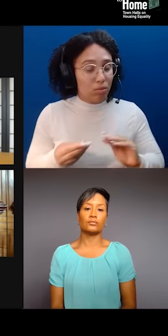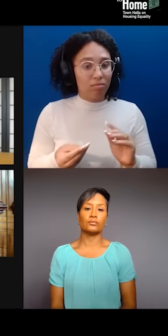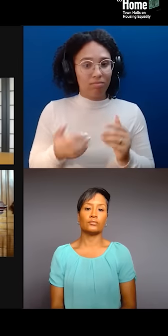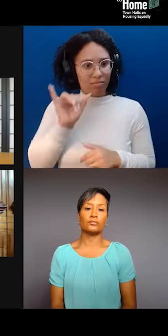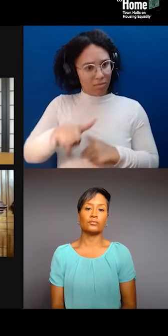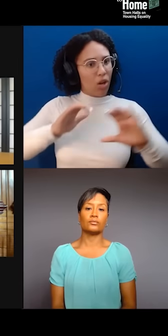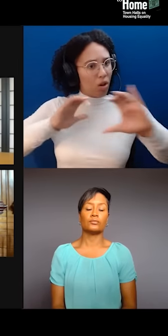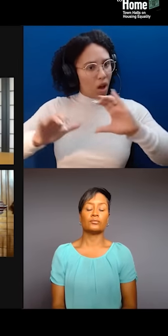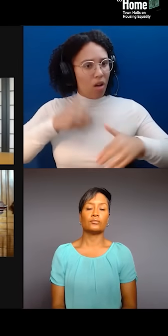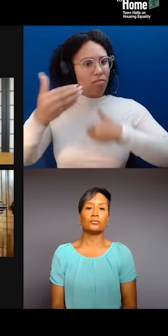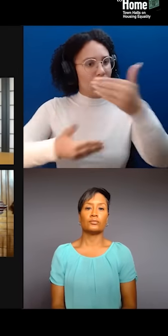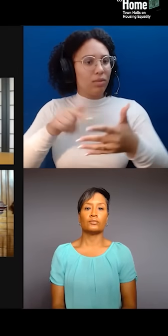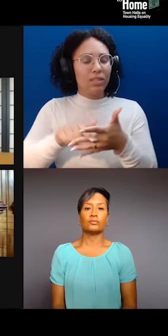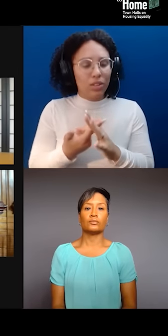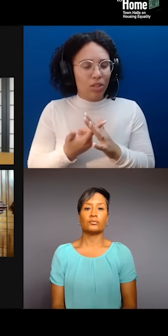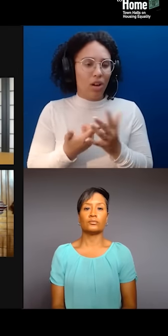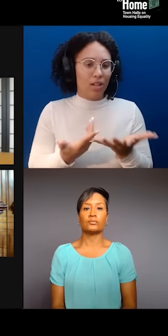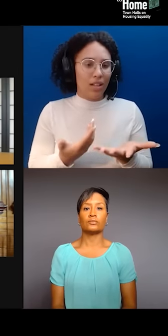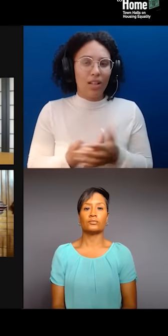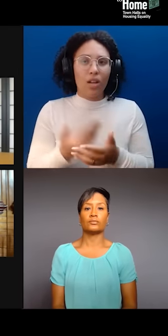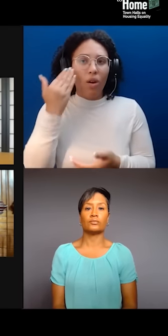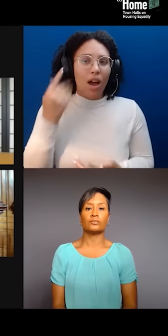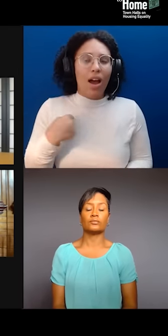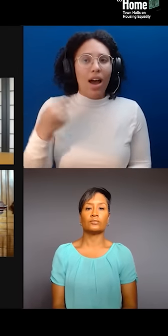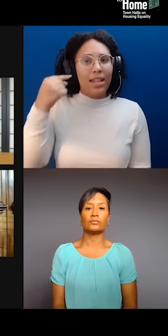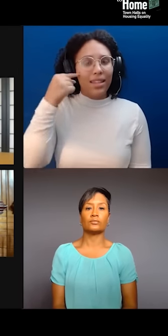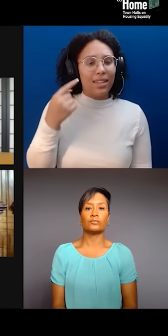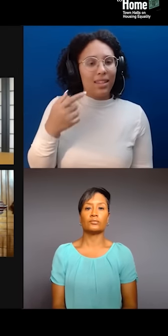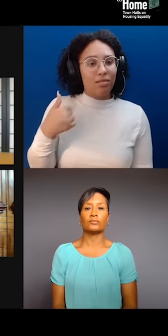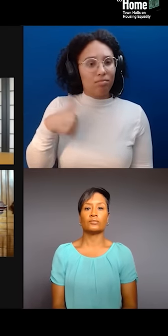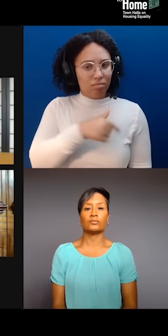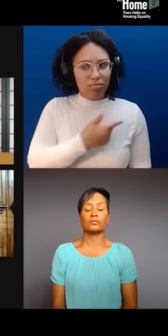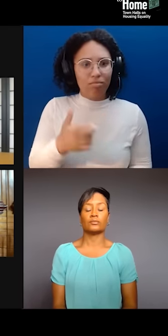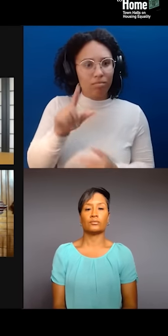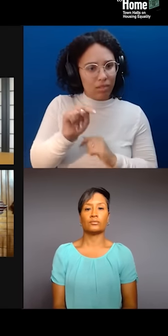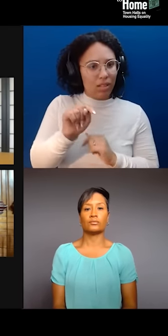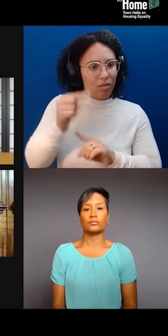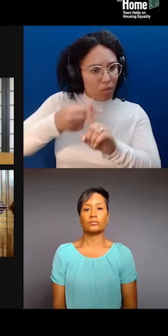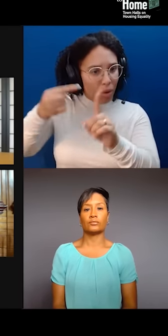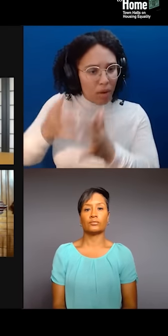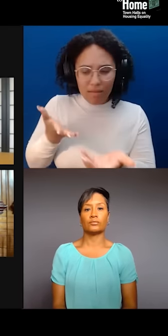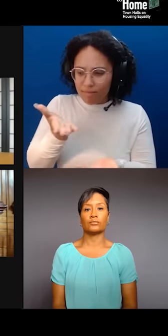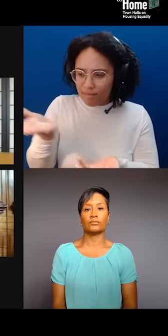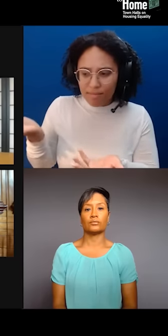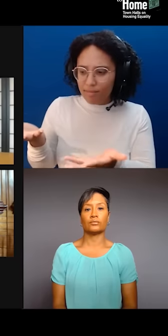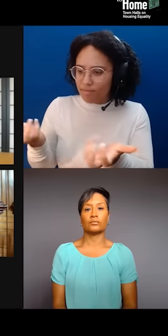I mean, I think that tenants, we really took the lead from tenants who said, "You know what? If we wanna reach other everyday working class folks, tenants,